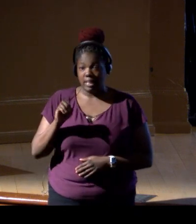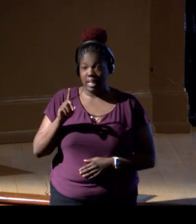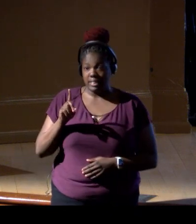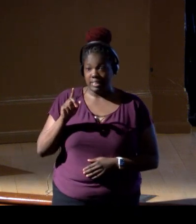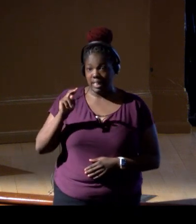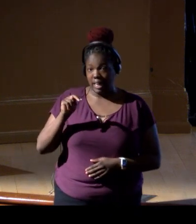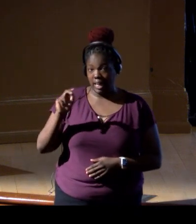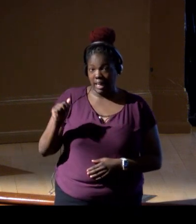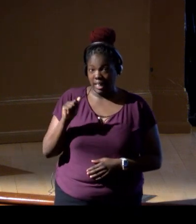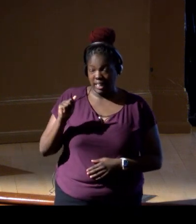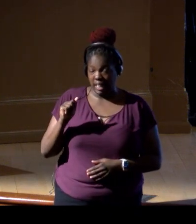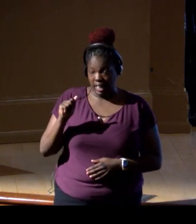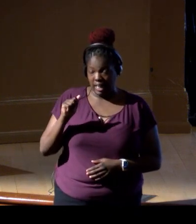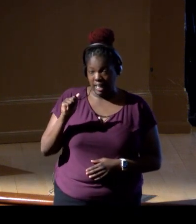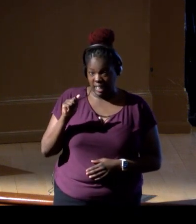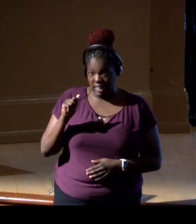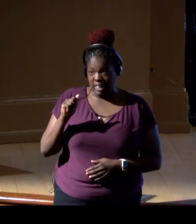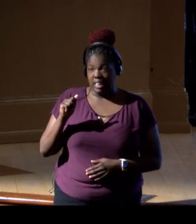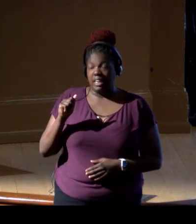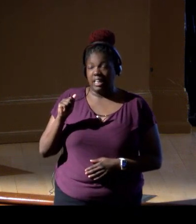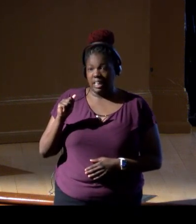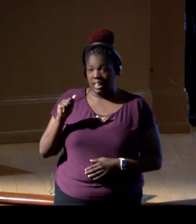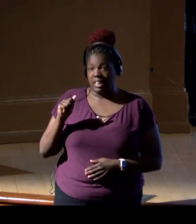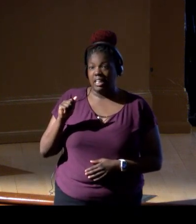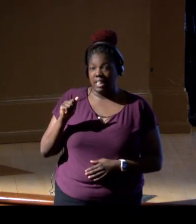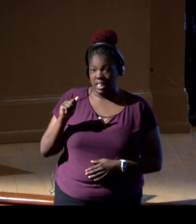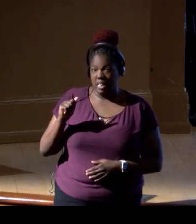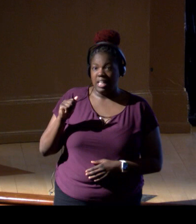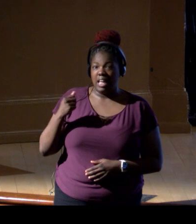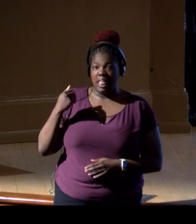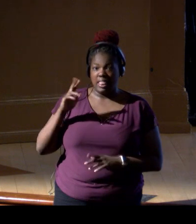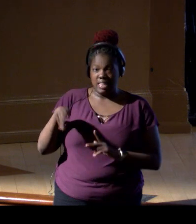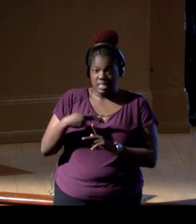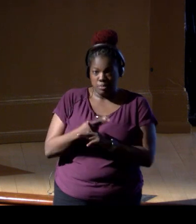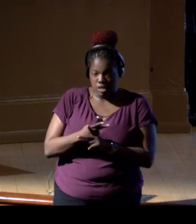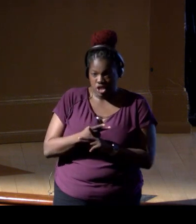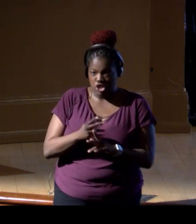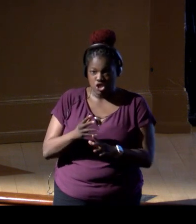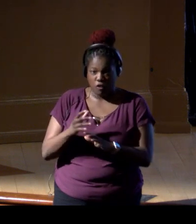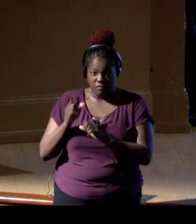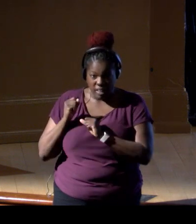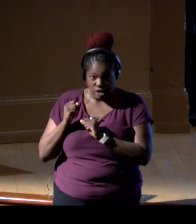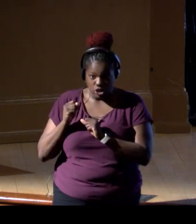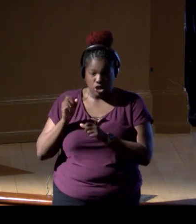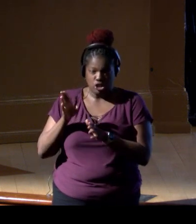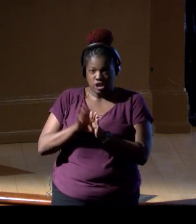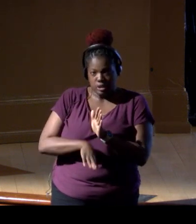the species richness assessments are so much faster, and cheaper, and quicker, right?